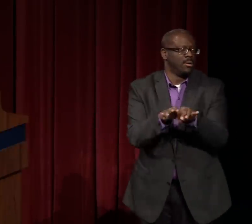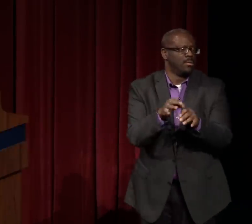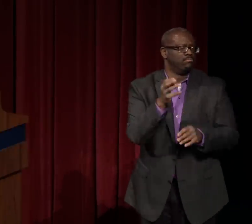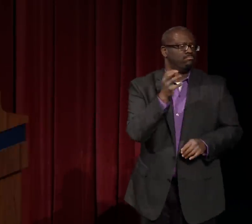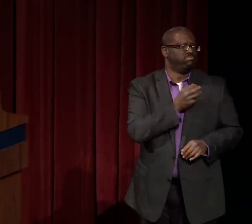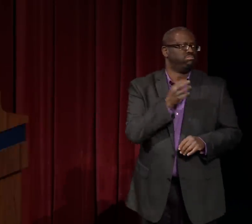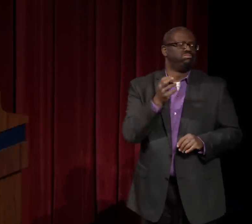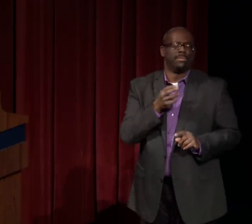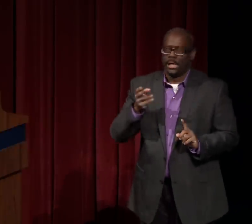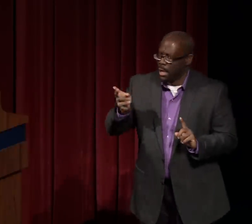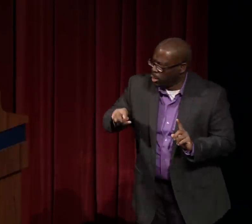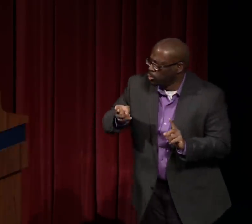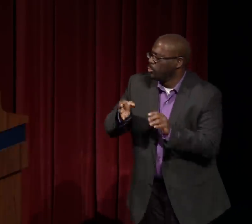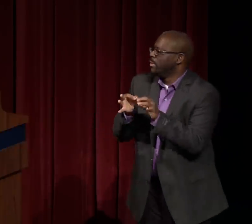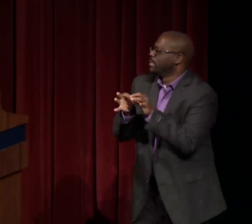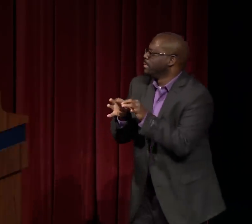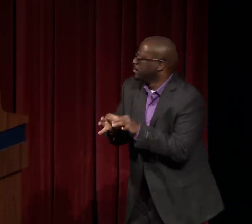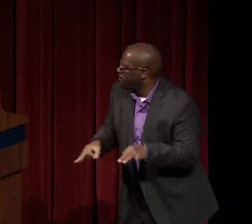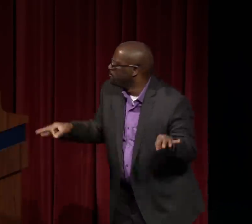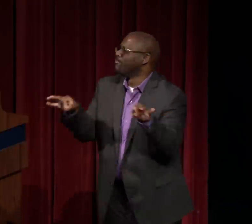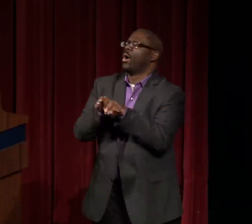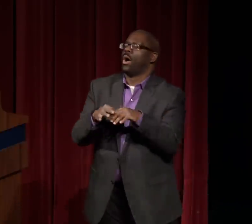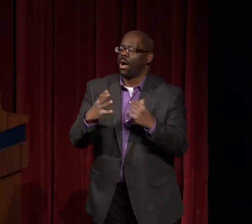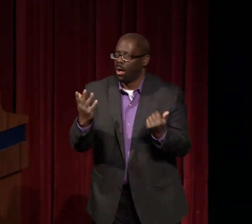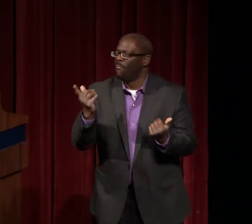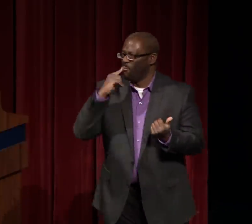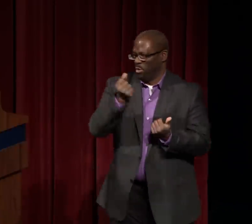but I do feel that it has historical significance